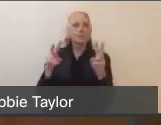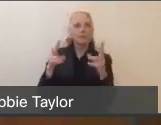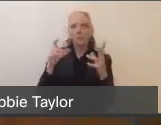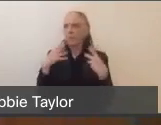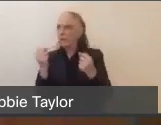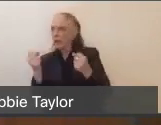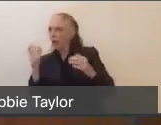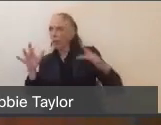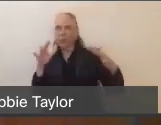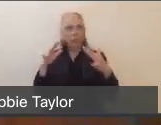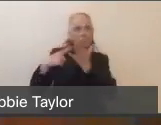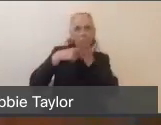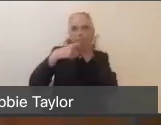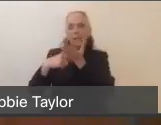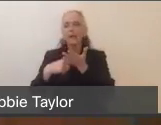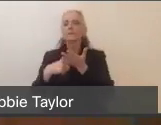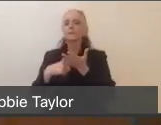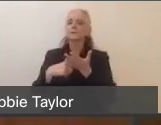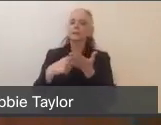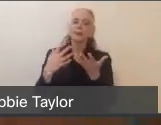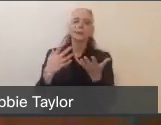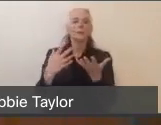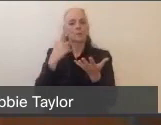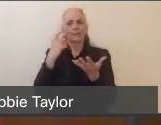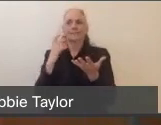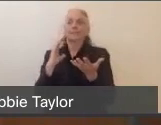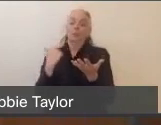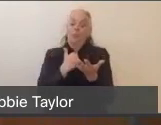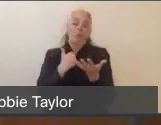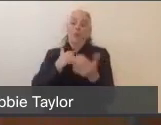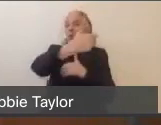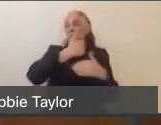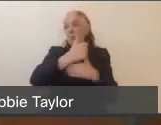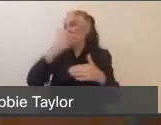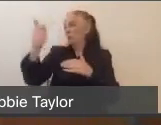cross these County lines. And continue to follow their instructions.